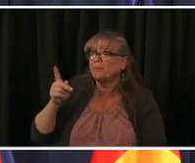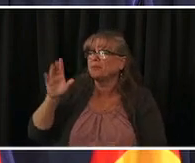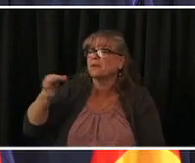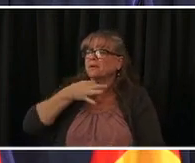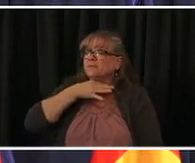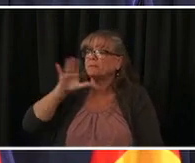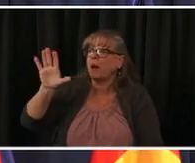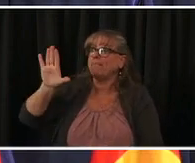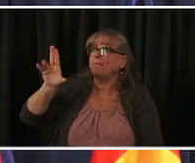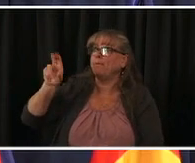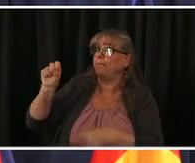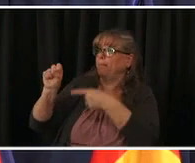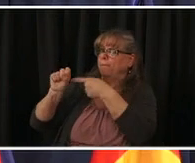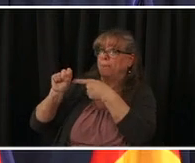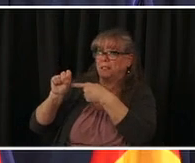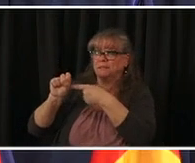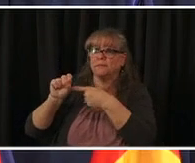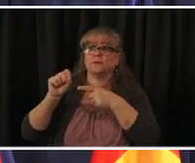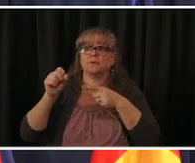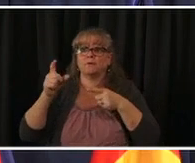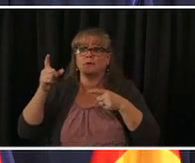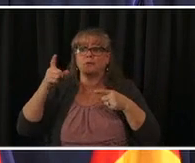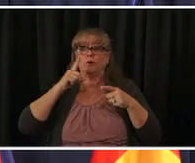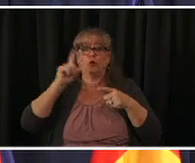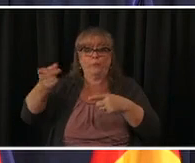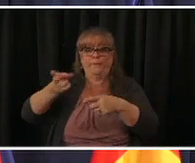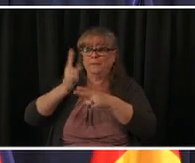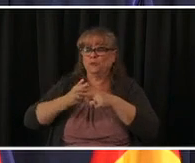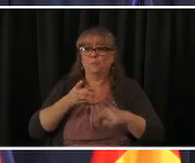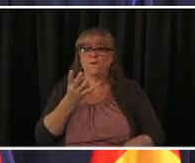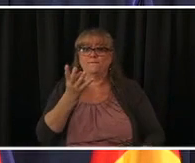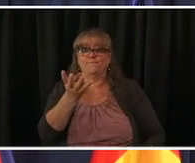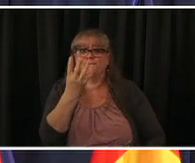going to be four to start with are there going to be more than that and uh considering the nature